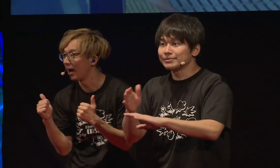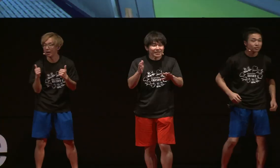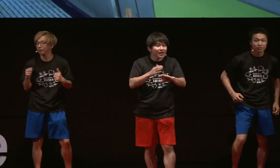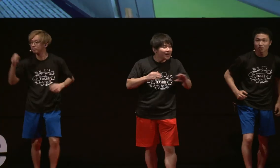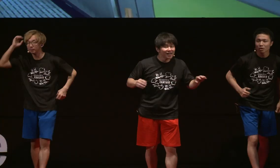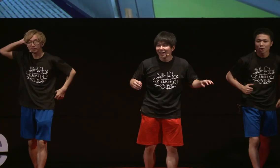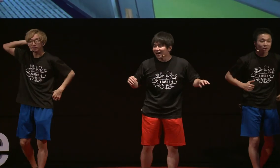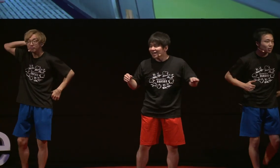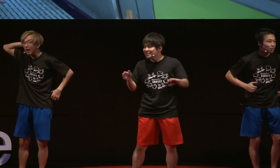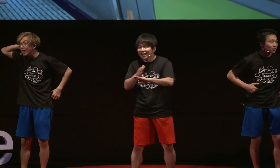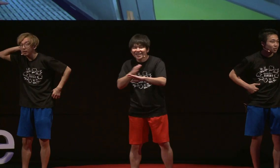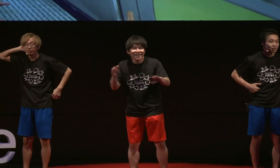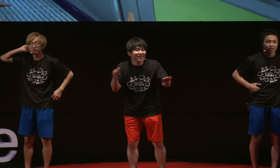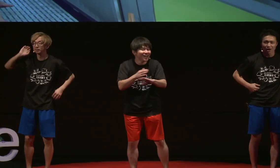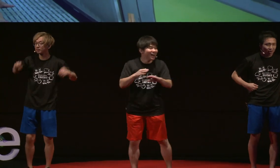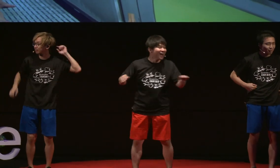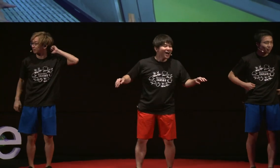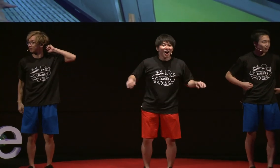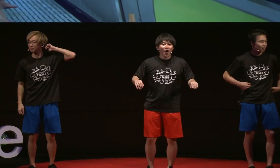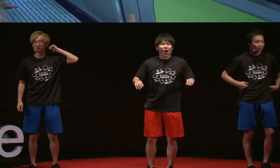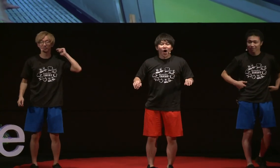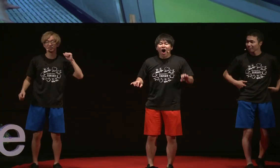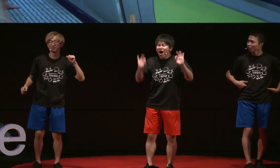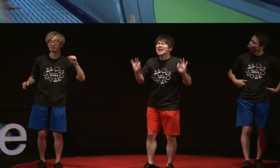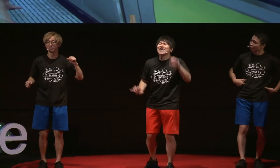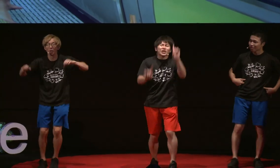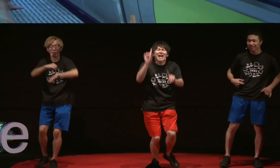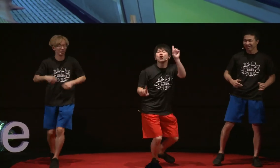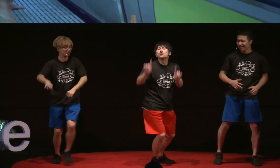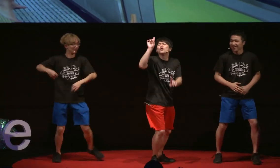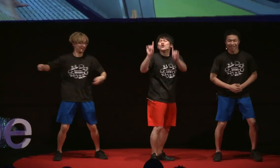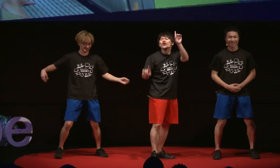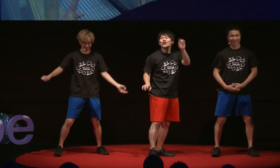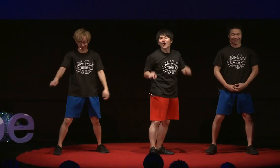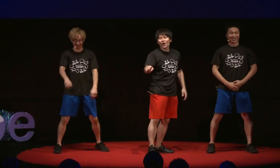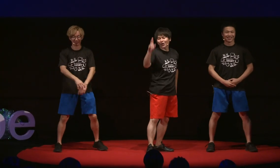Don't you think so? No? Anyone? OK! Anyway,